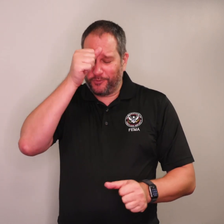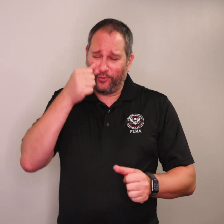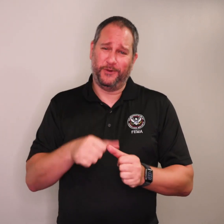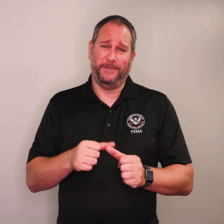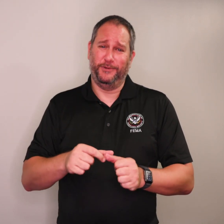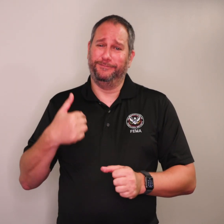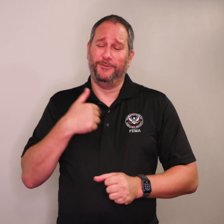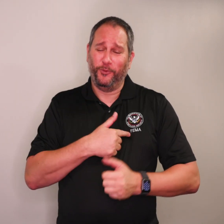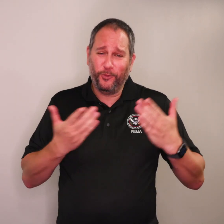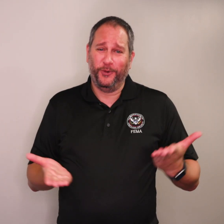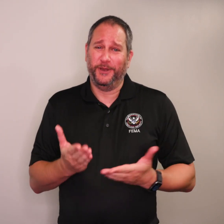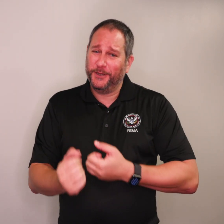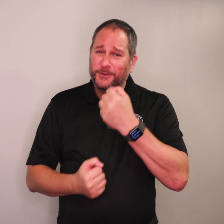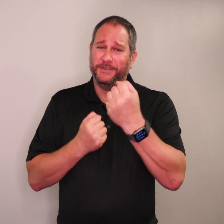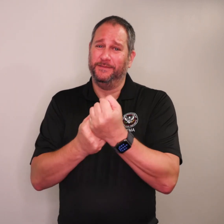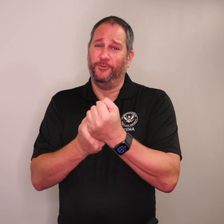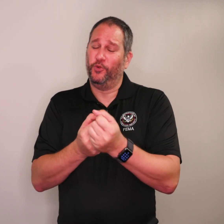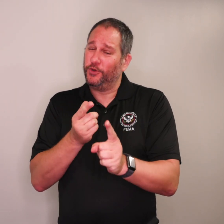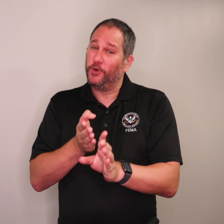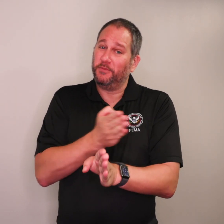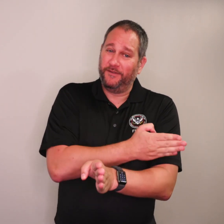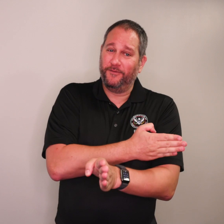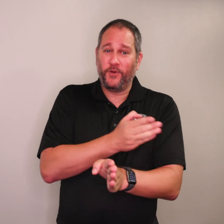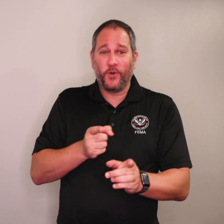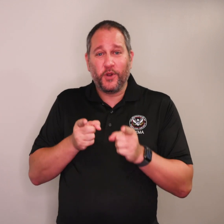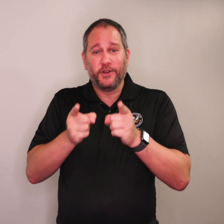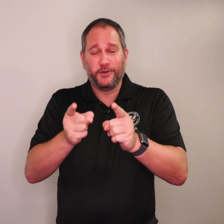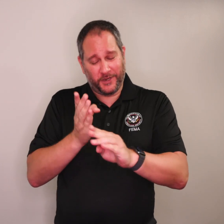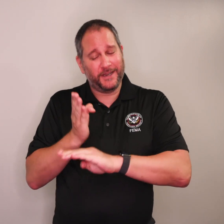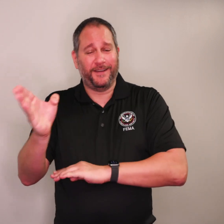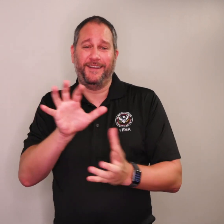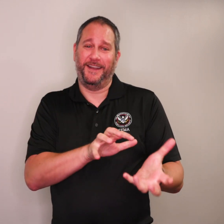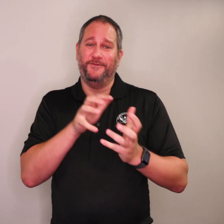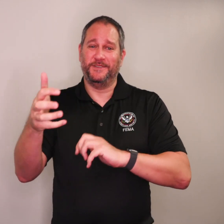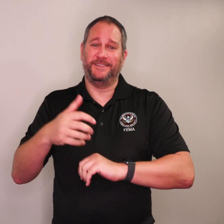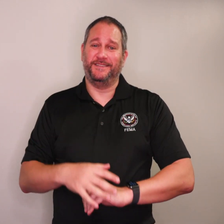Remember, FEMA is here to support you before, during and after a disaster.